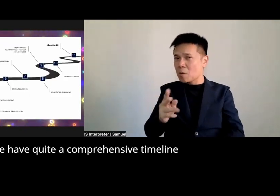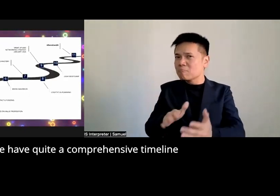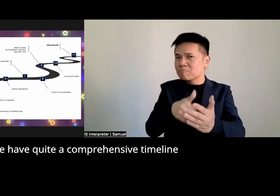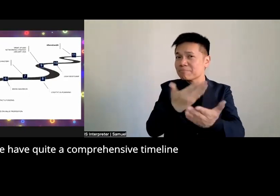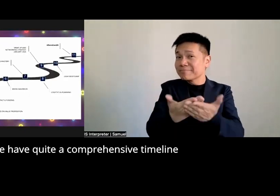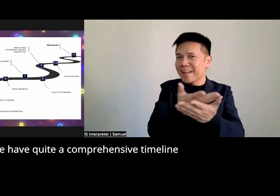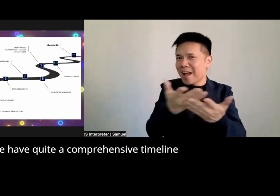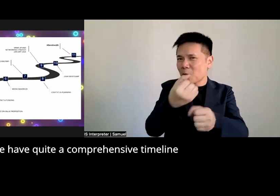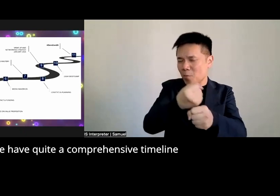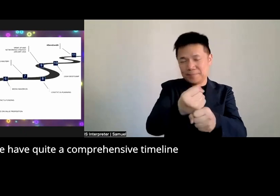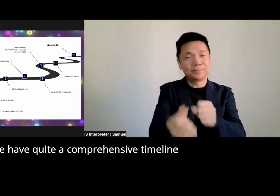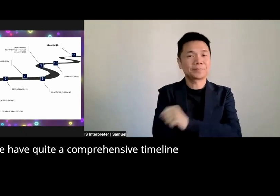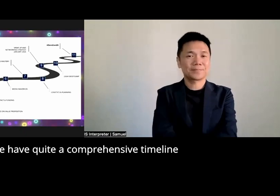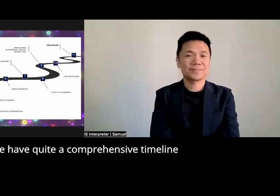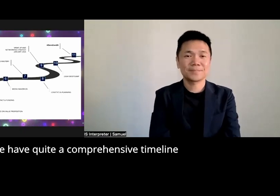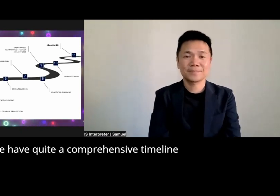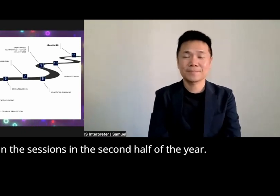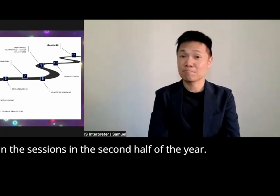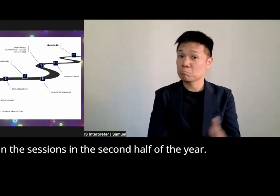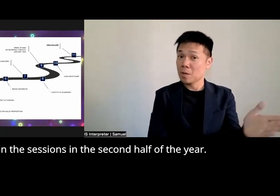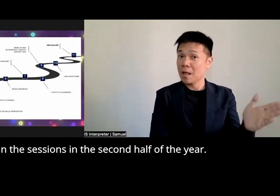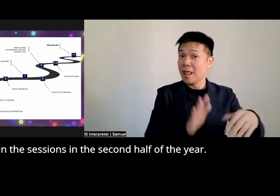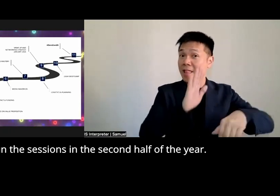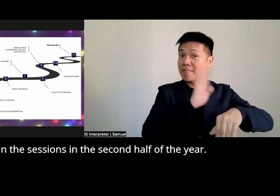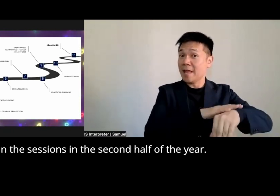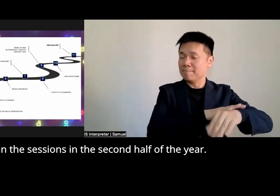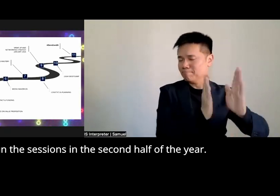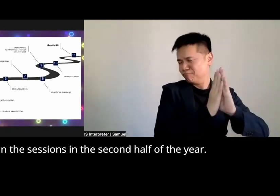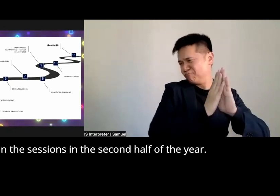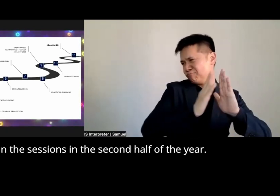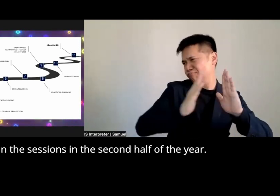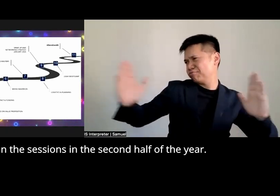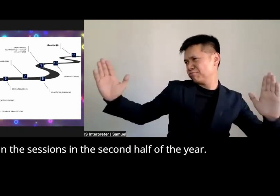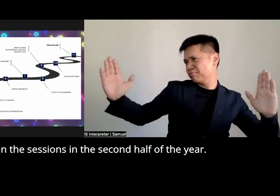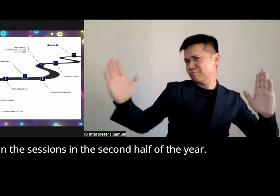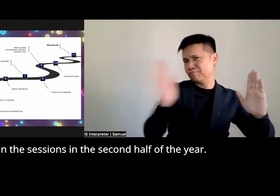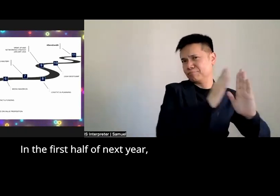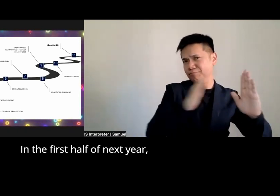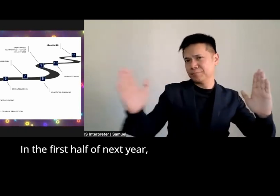have quite a a comprehensive timeline we run the sessions in the second half of the year um in the